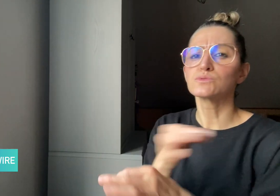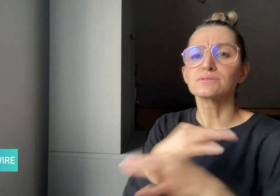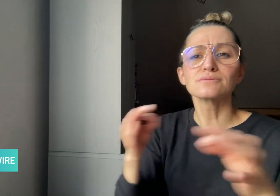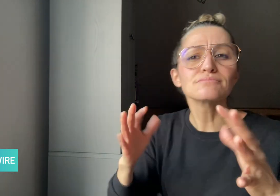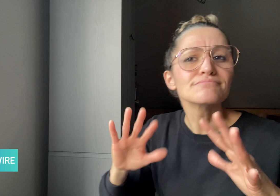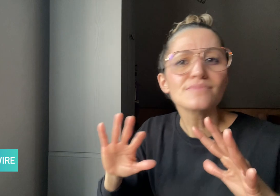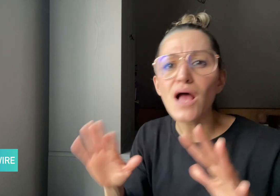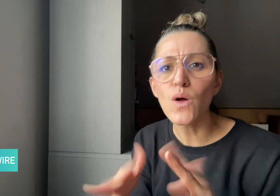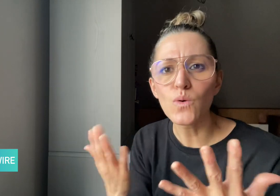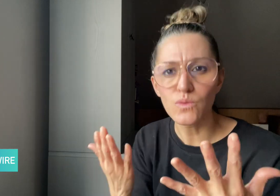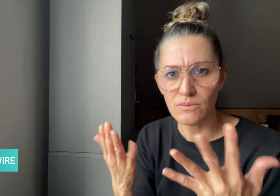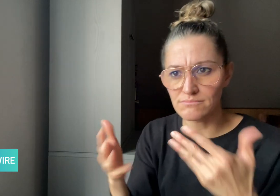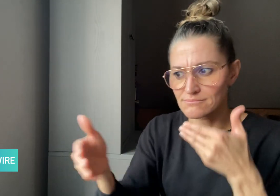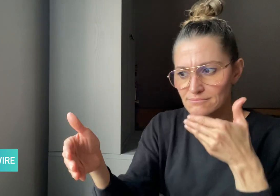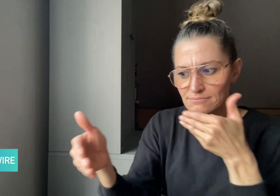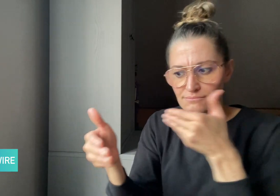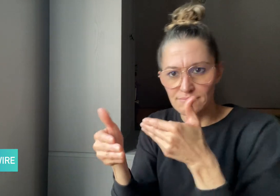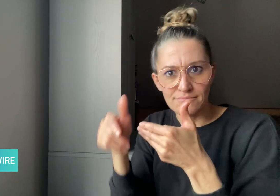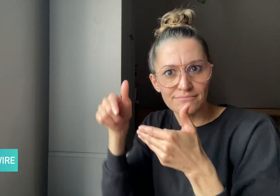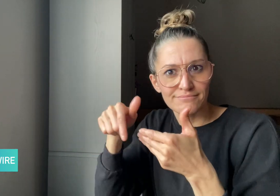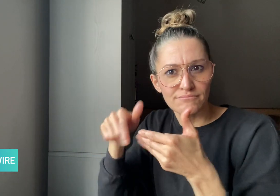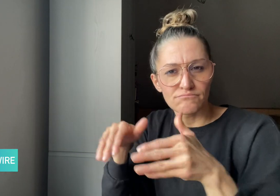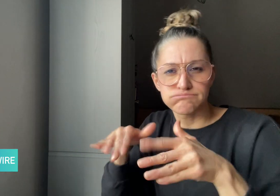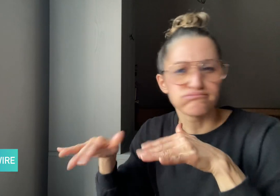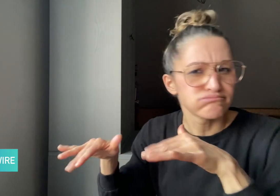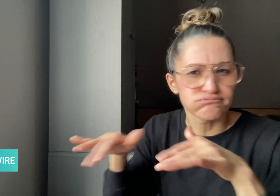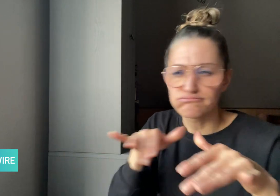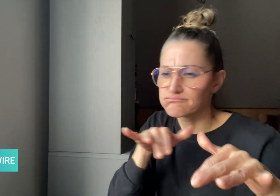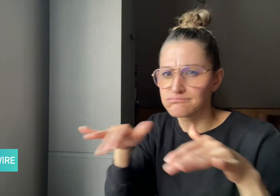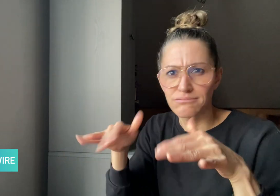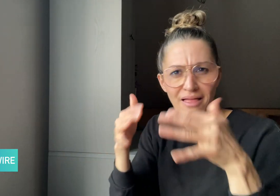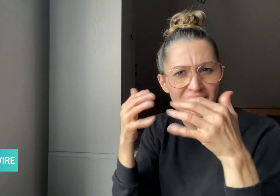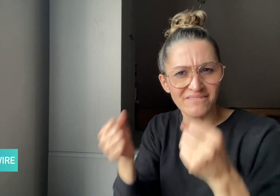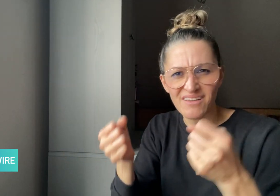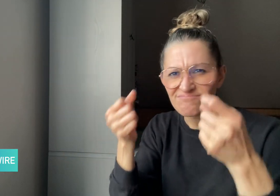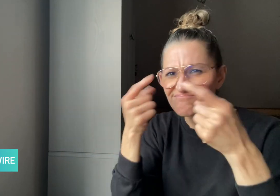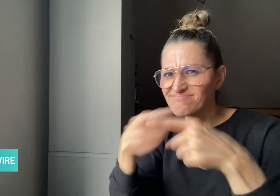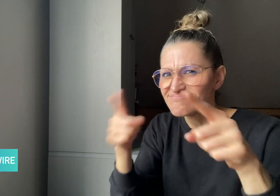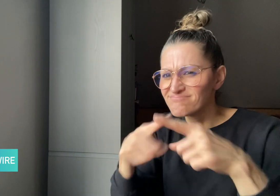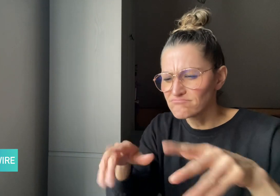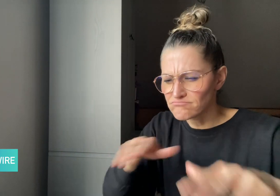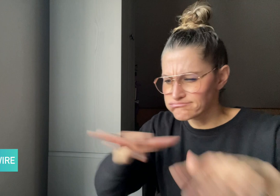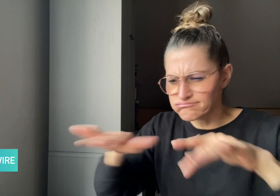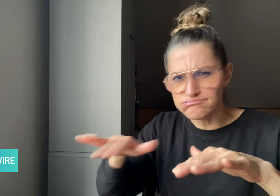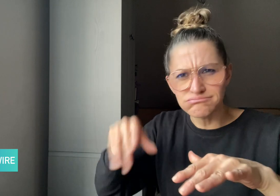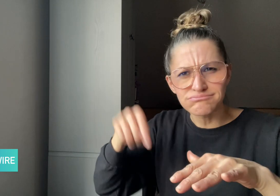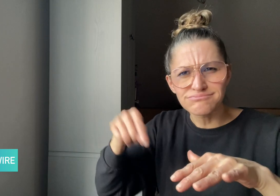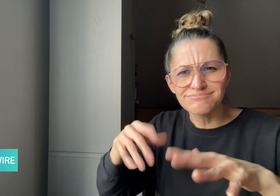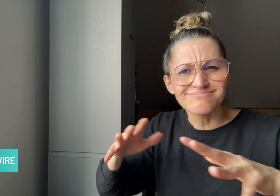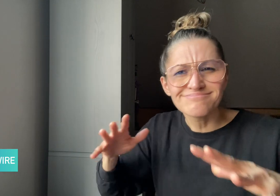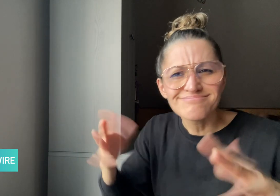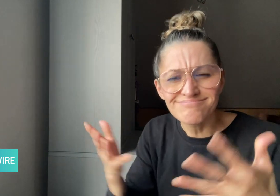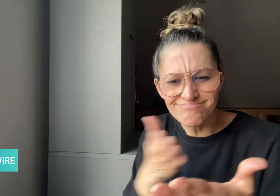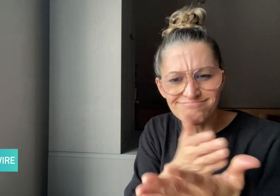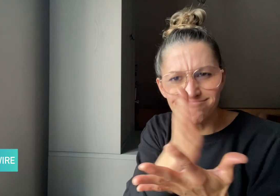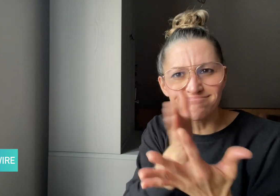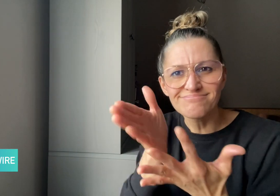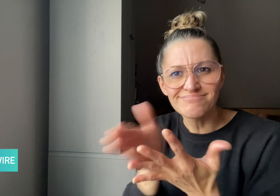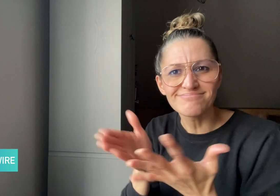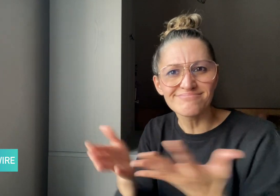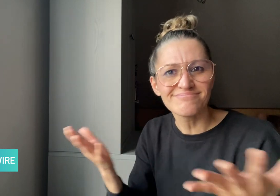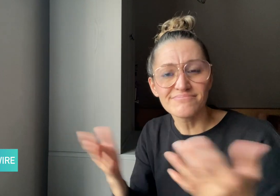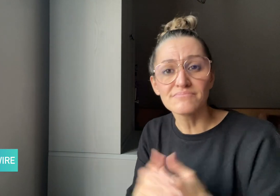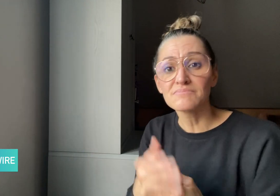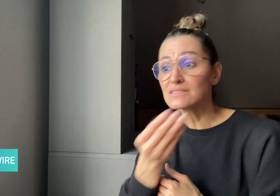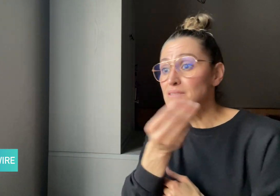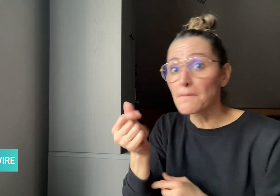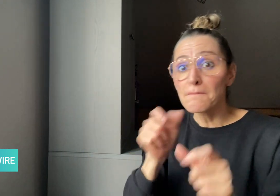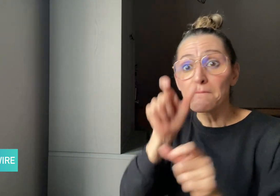in different ways. Some people may take off their shoes to feel